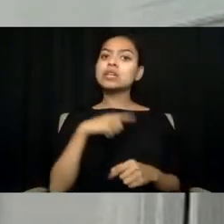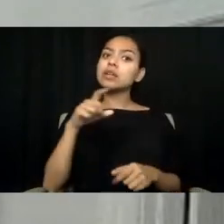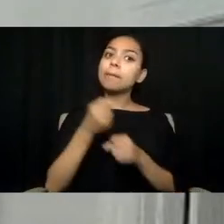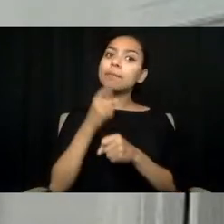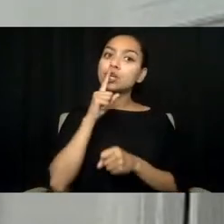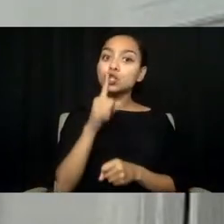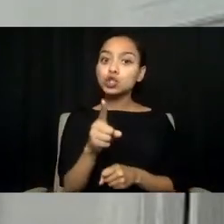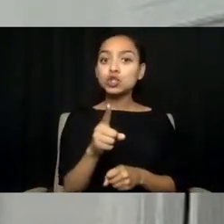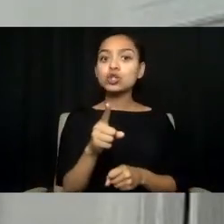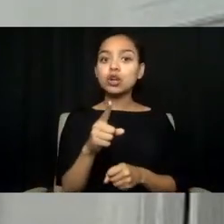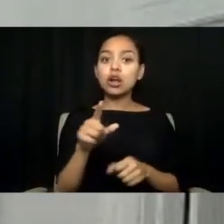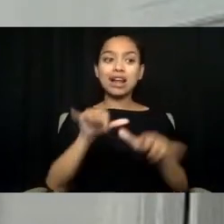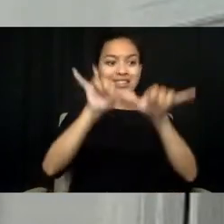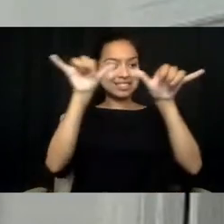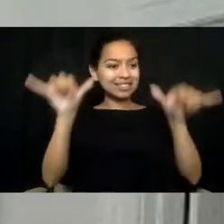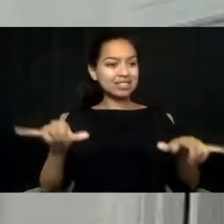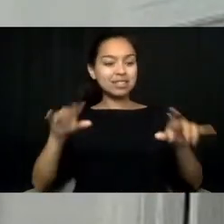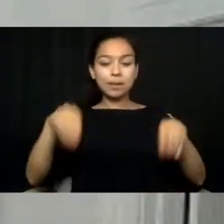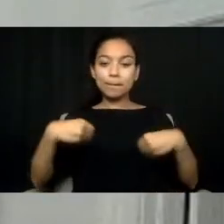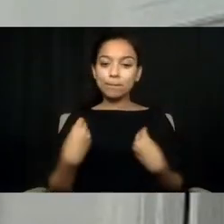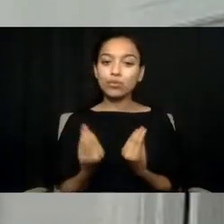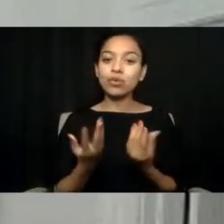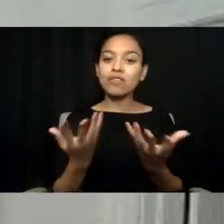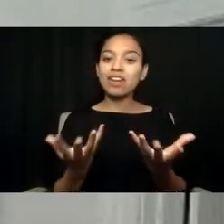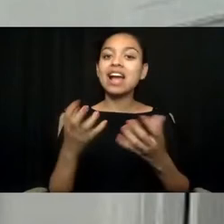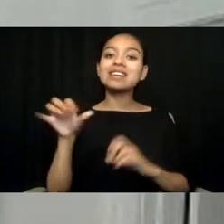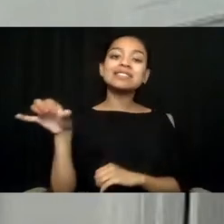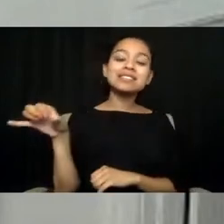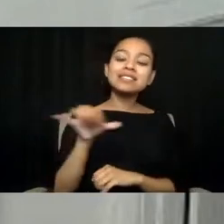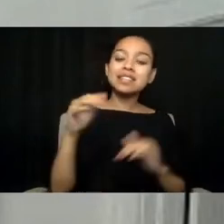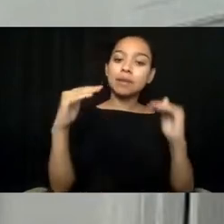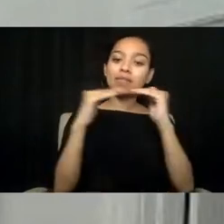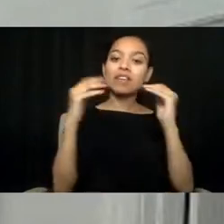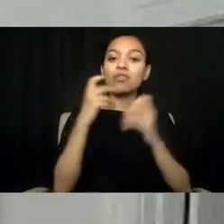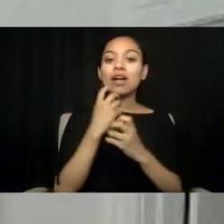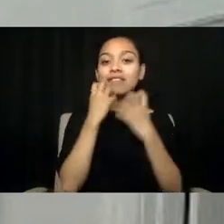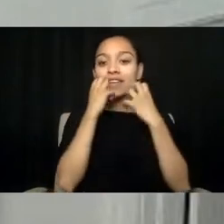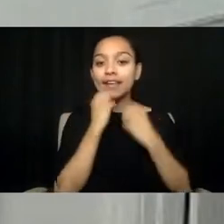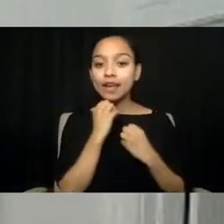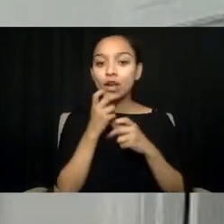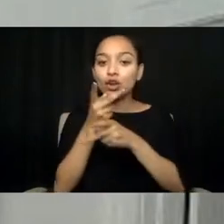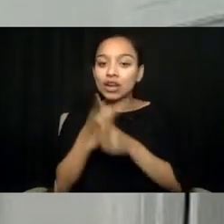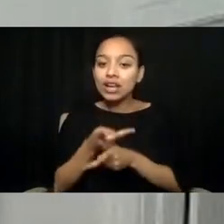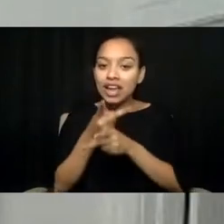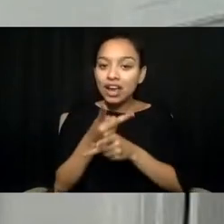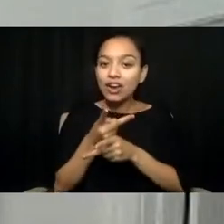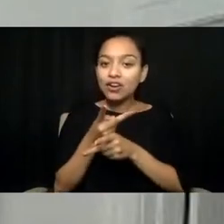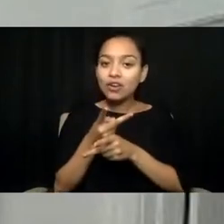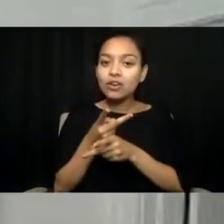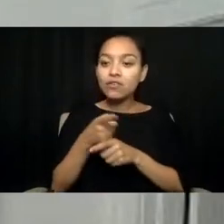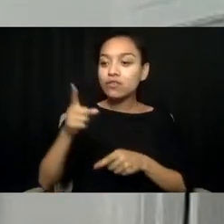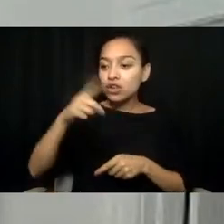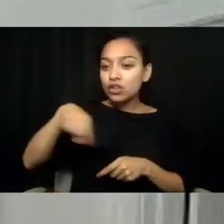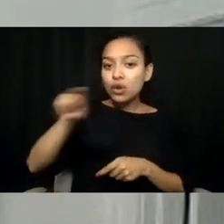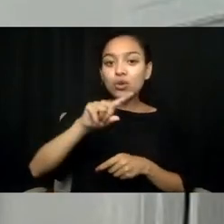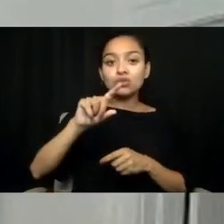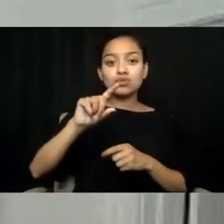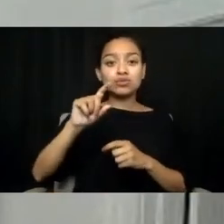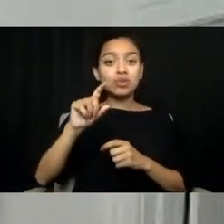that provide the same level of care for those tribal citizens in their boundaries